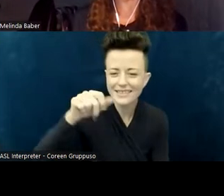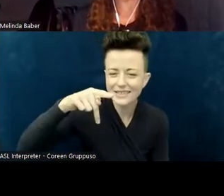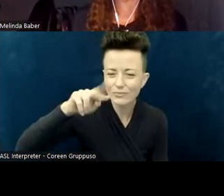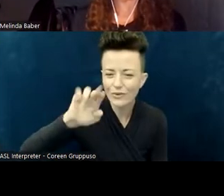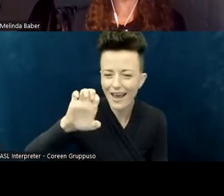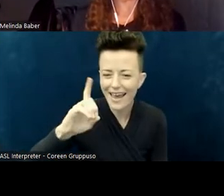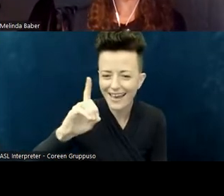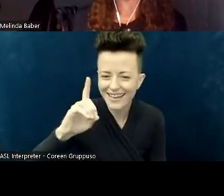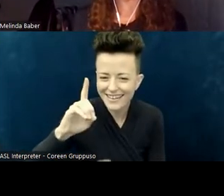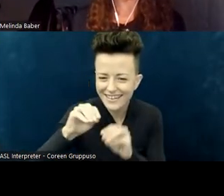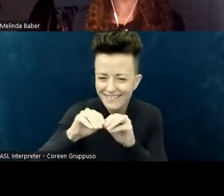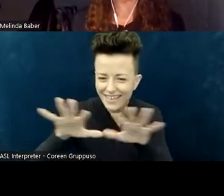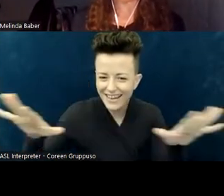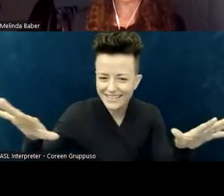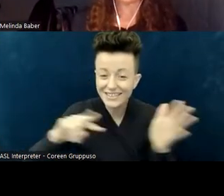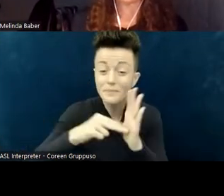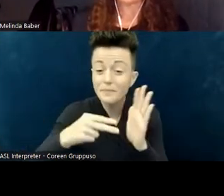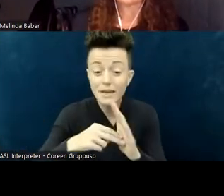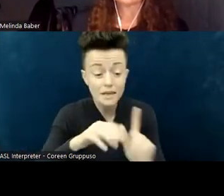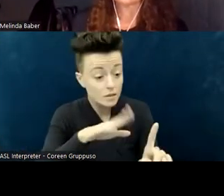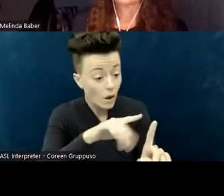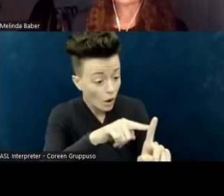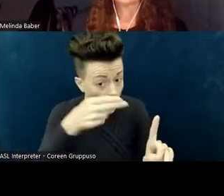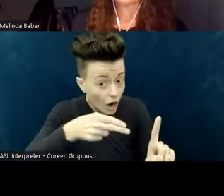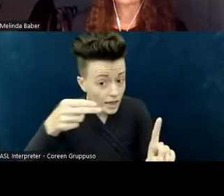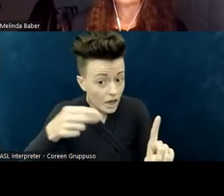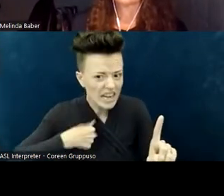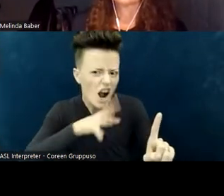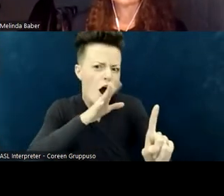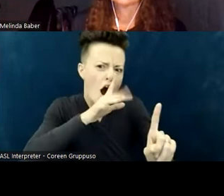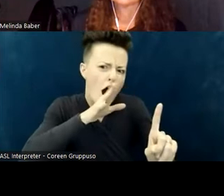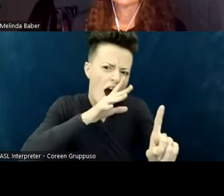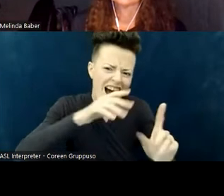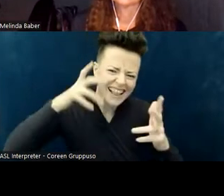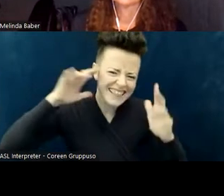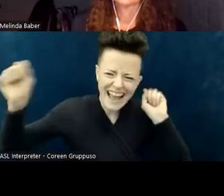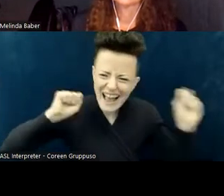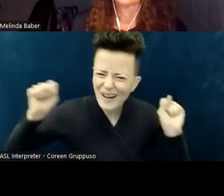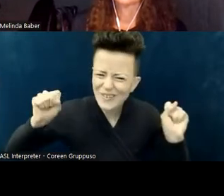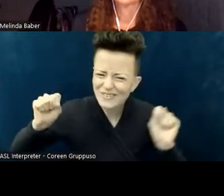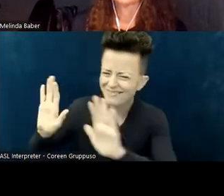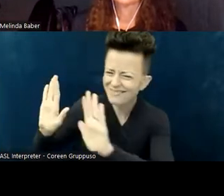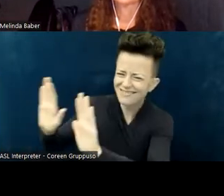[raises voice] to talk really loud to you. [normal voice] Or assuming, because you're blind, that you have supernatural hearing.